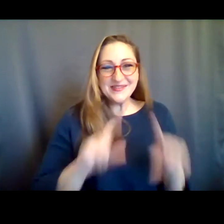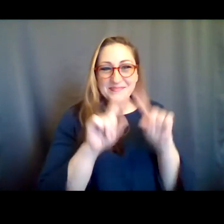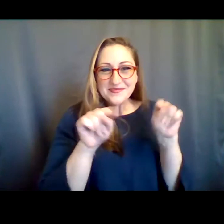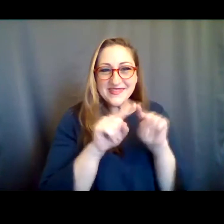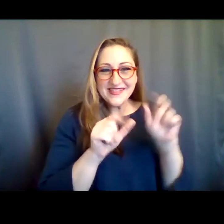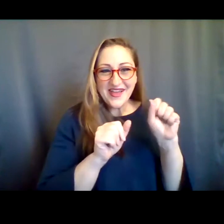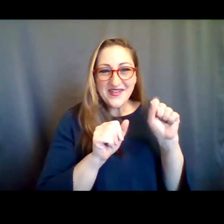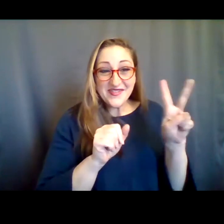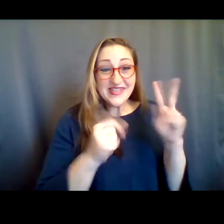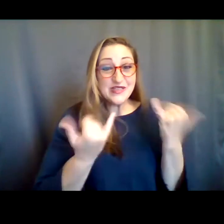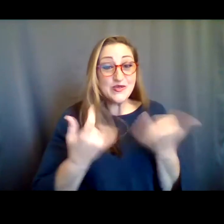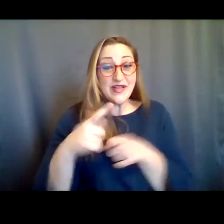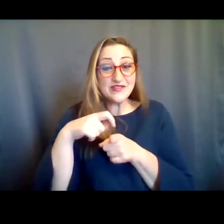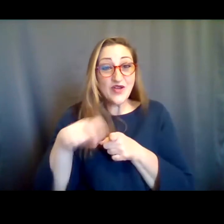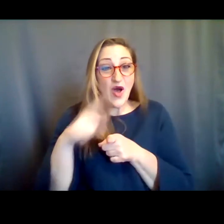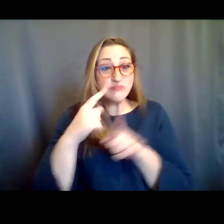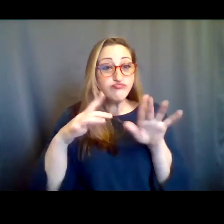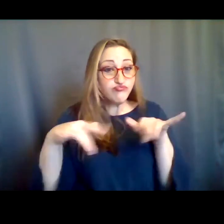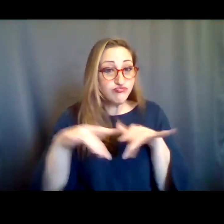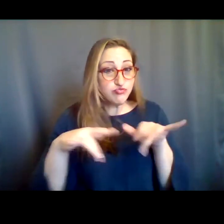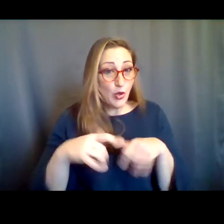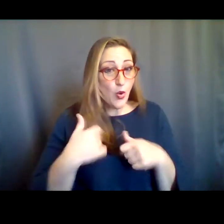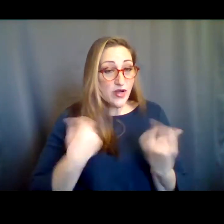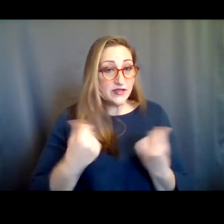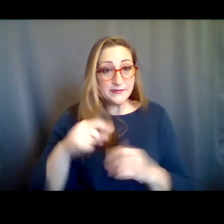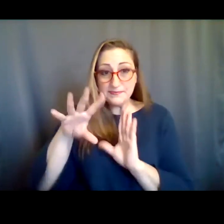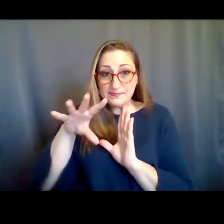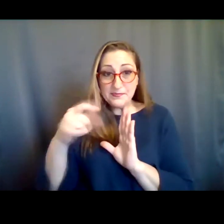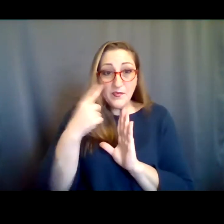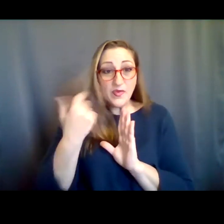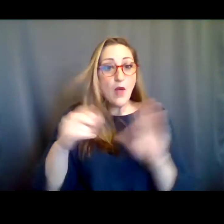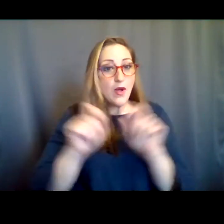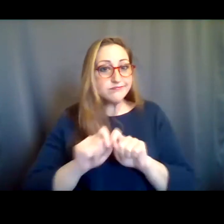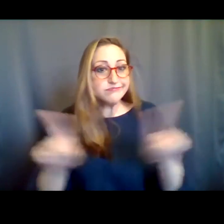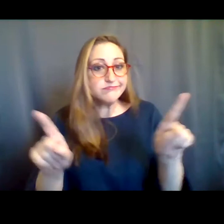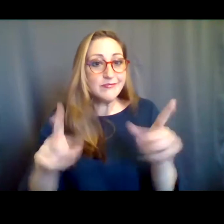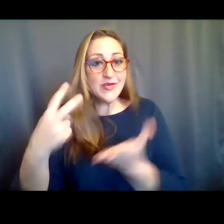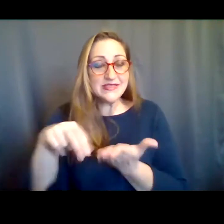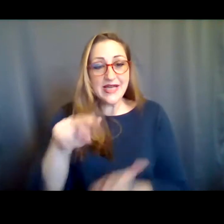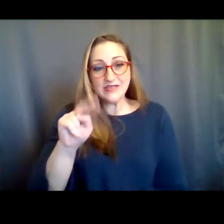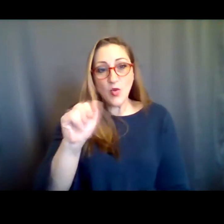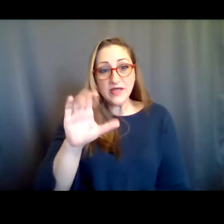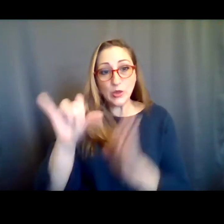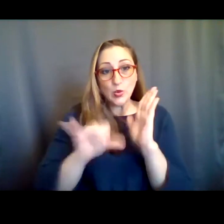Programs Coordinator for Dance/NYC. Hey, Izzy. A note that today's call is being recorded and the recording will be published on